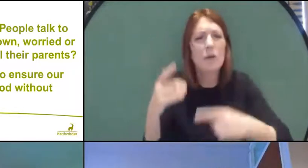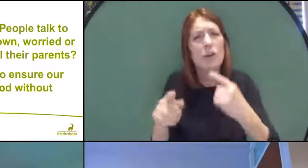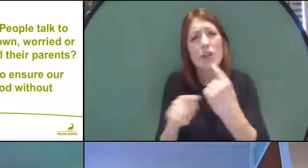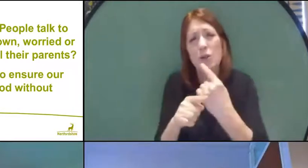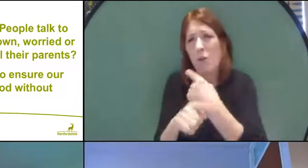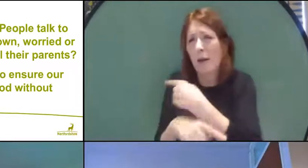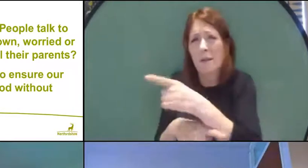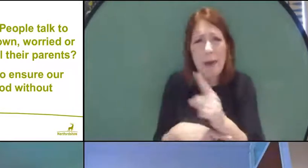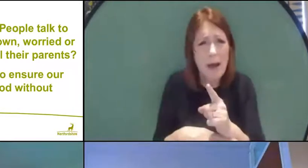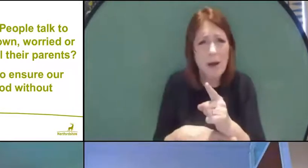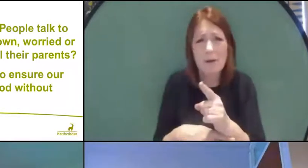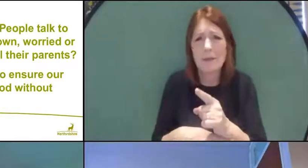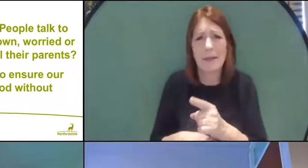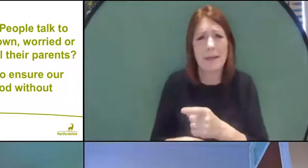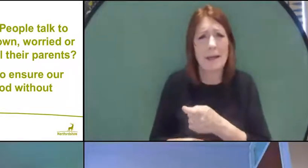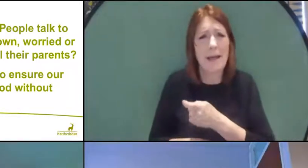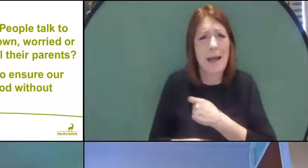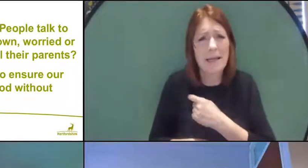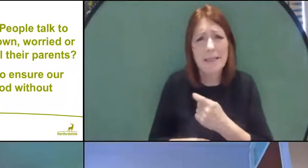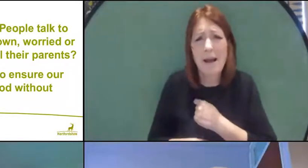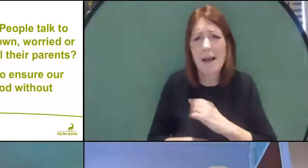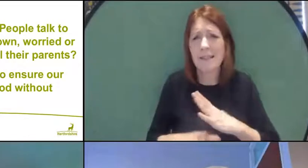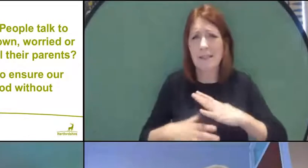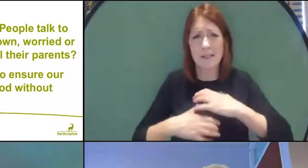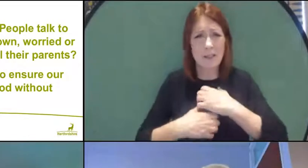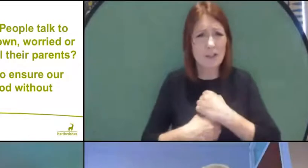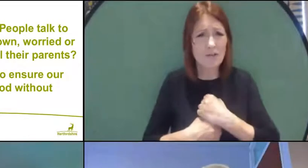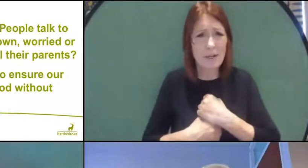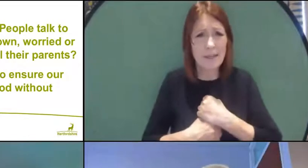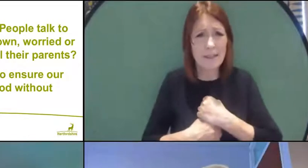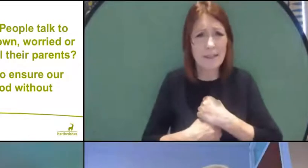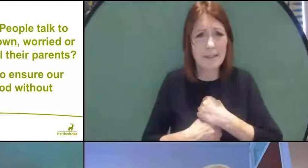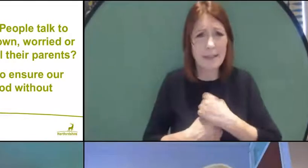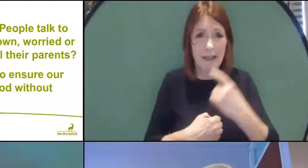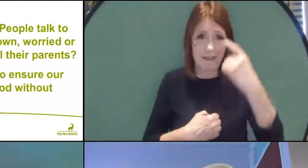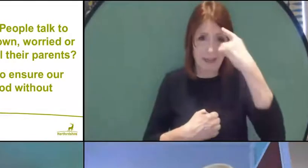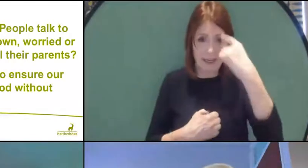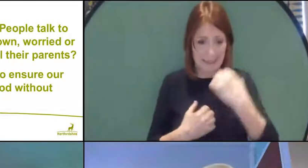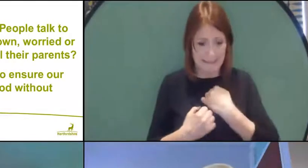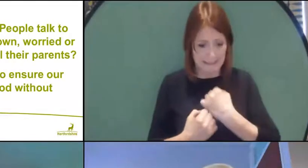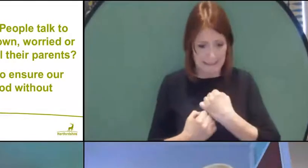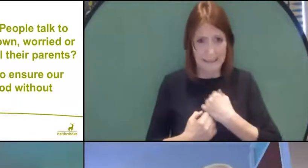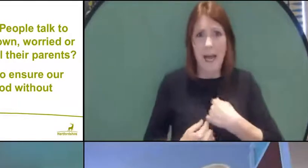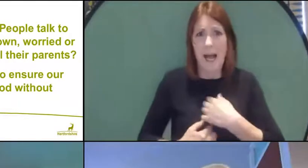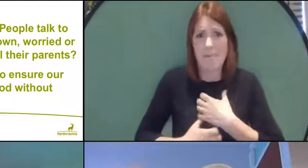the stress, and thinking "I'm stressed, but I don't want to tell anybody else, because